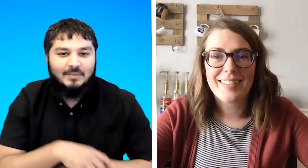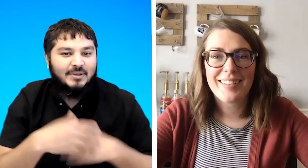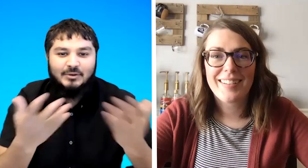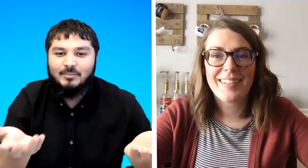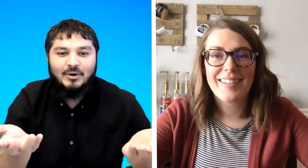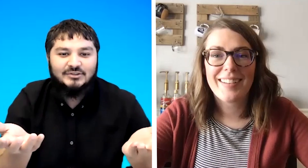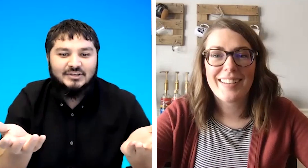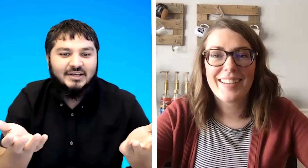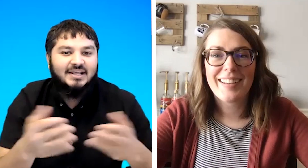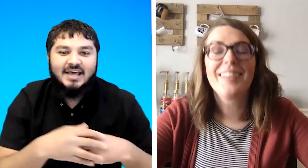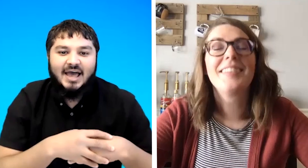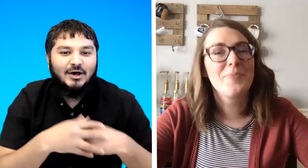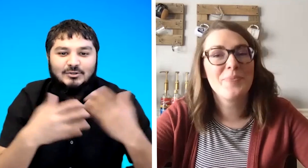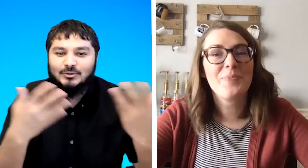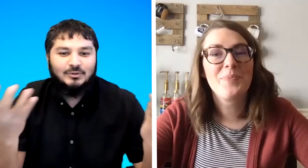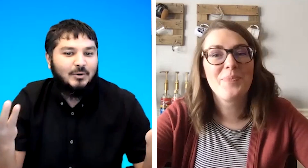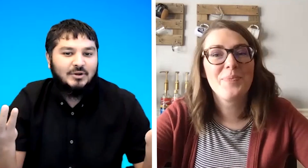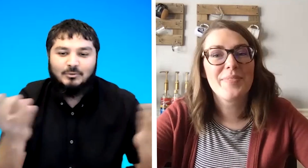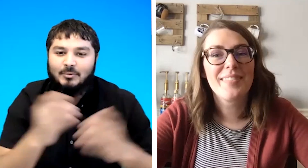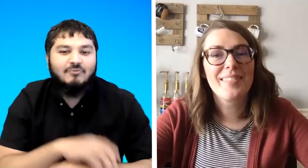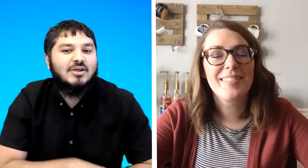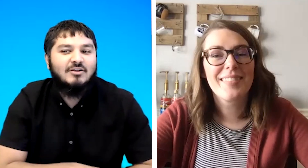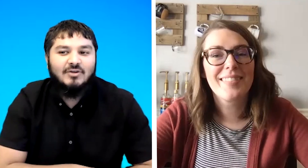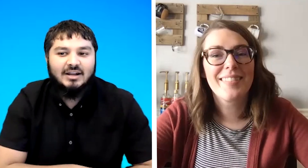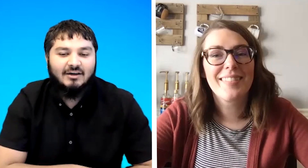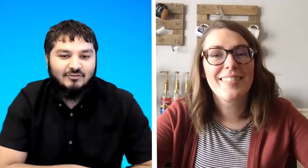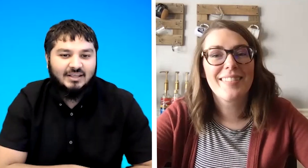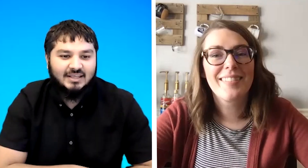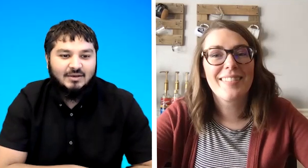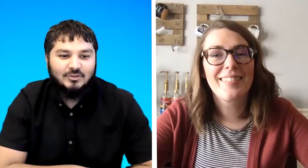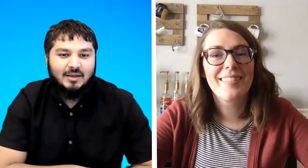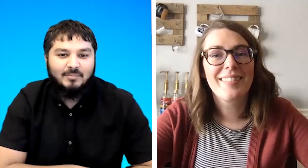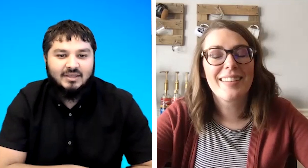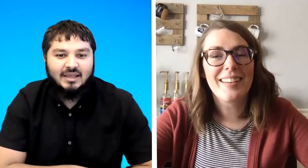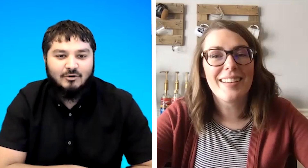meet you in person and ask you all the questions would be really really lovely would that be a good